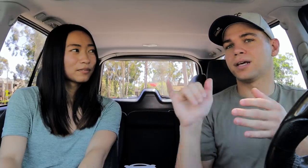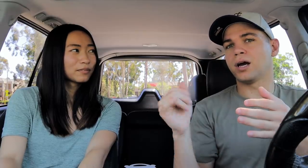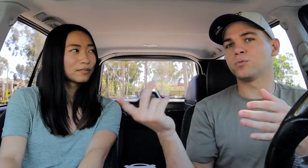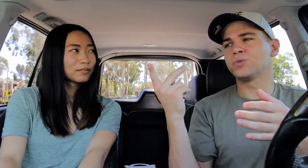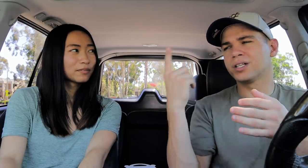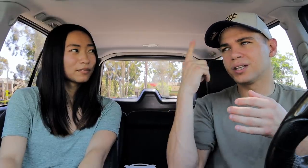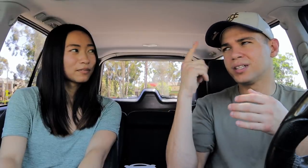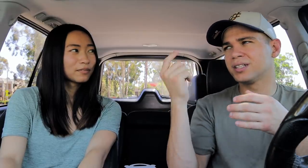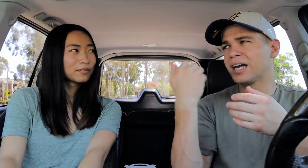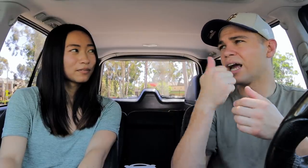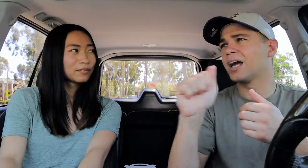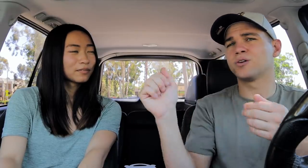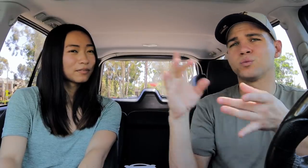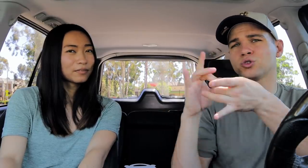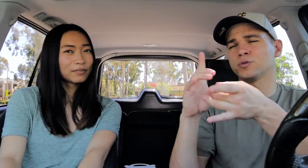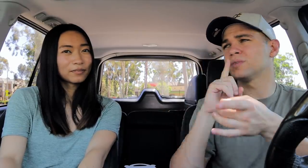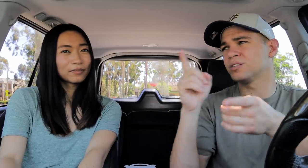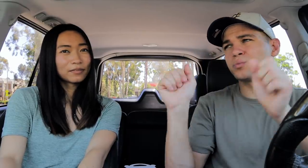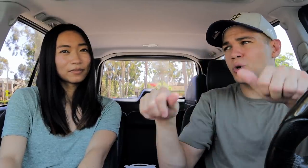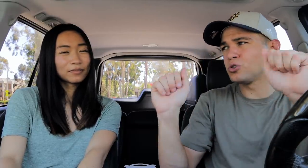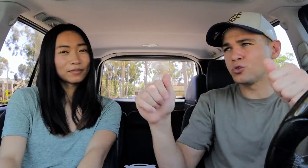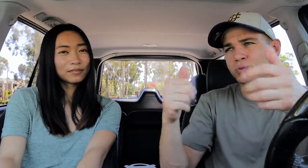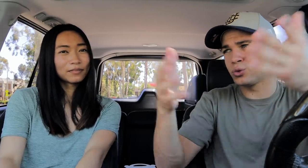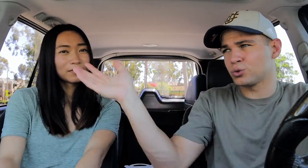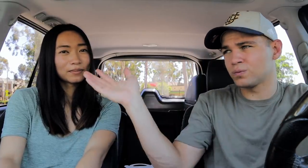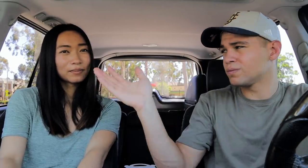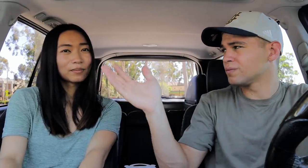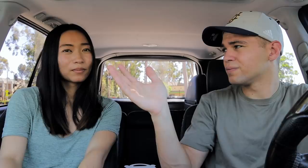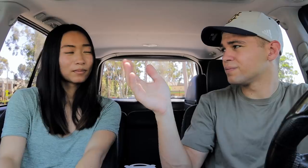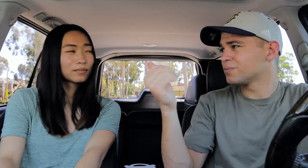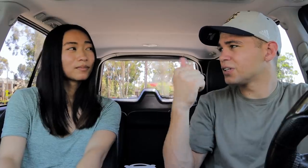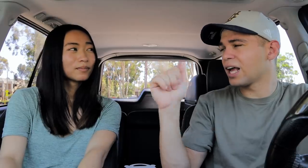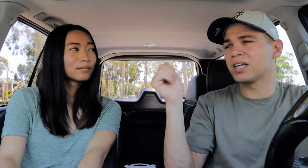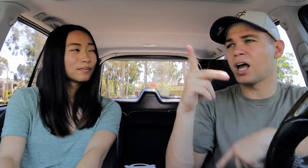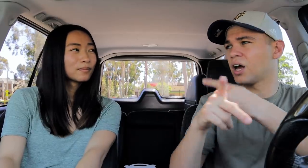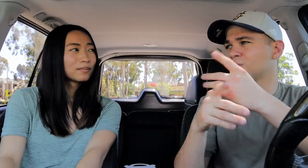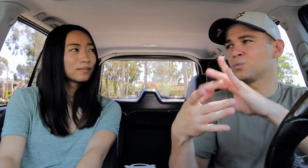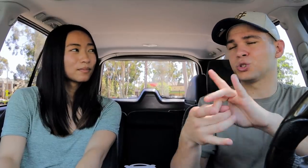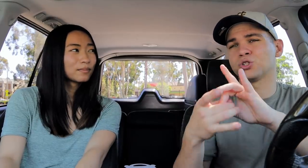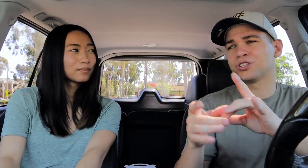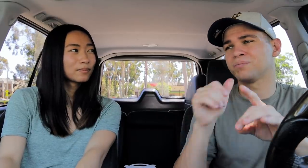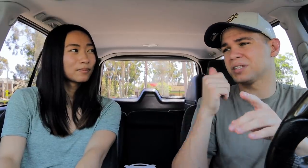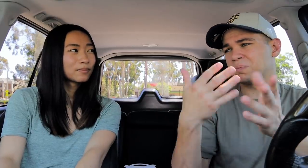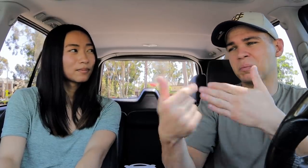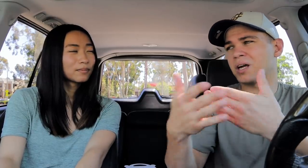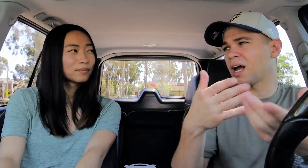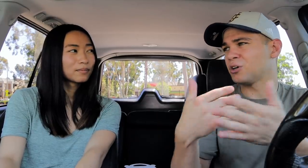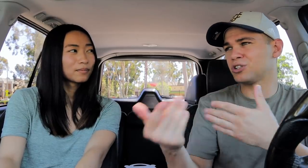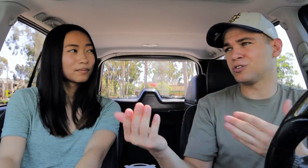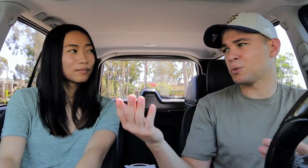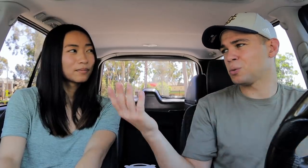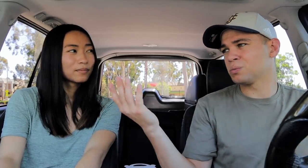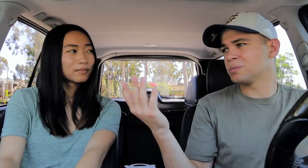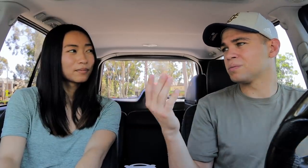That we think any relationship is possible. Any kind of relationship, it doesn't matter.